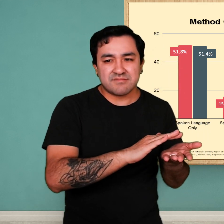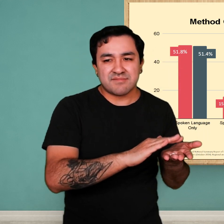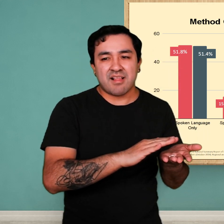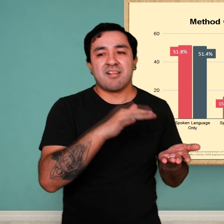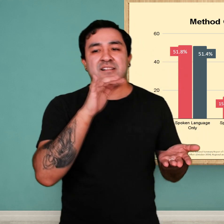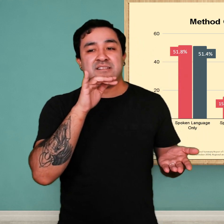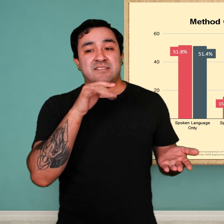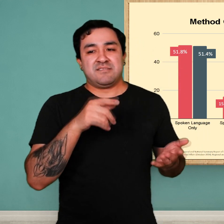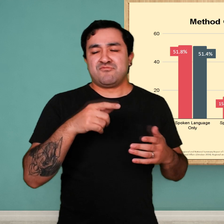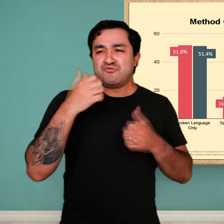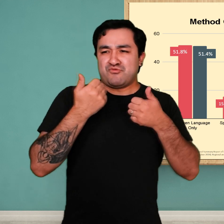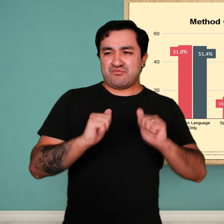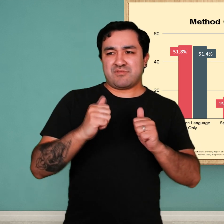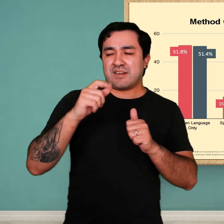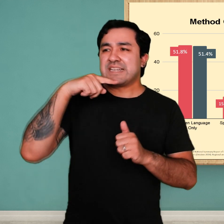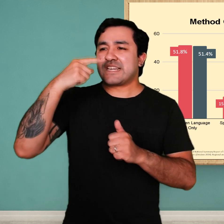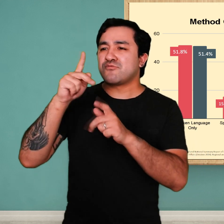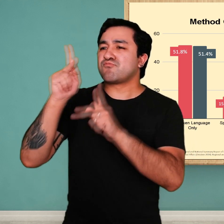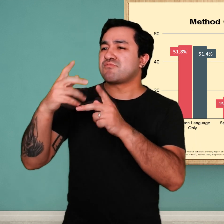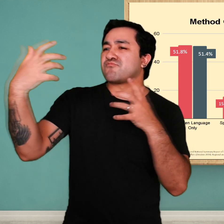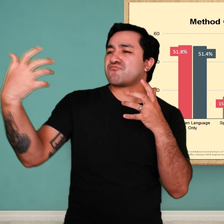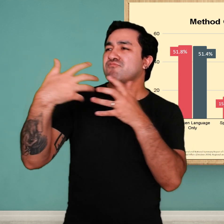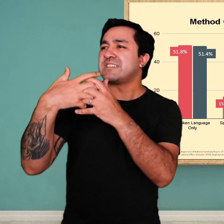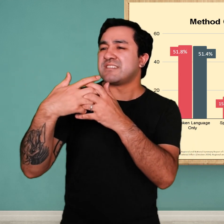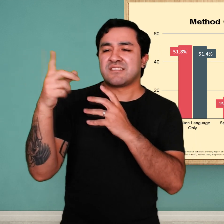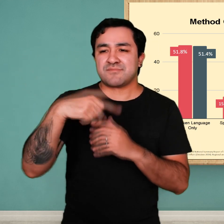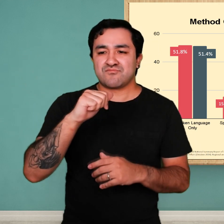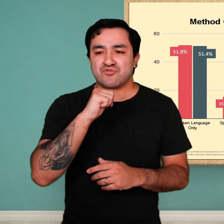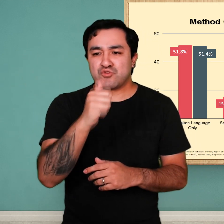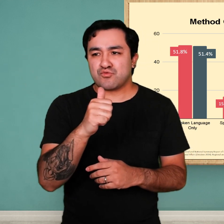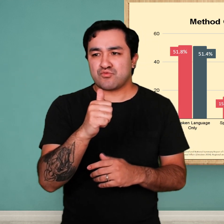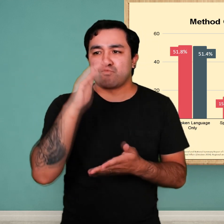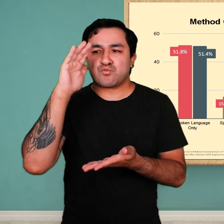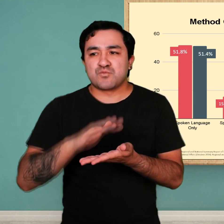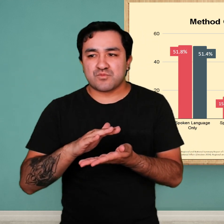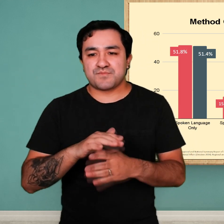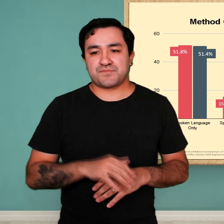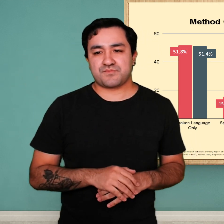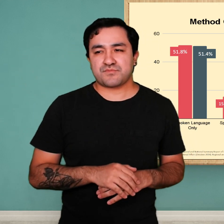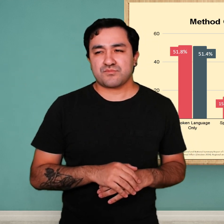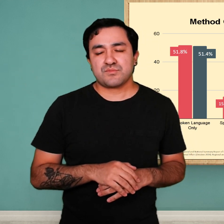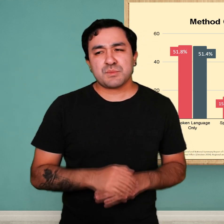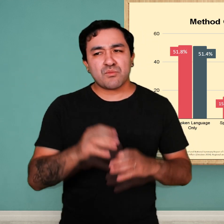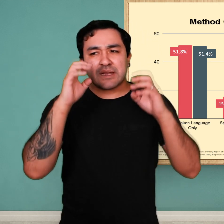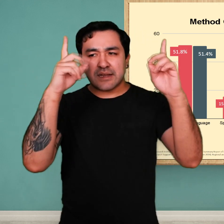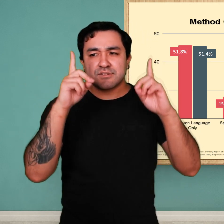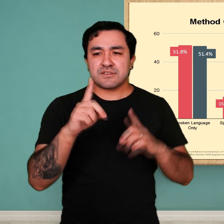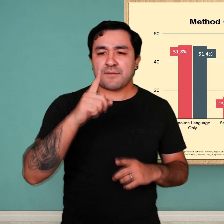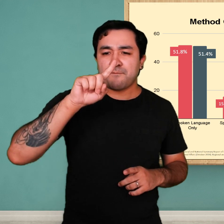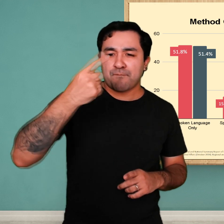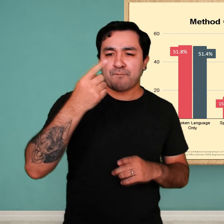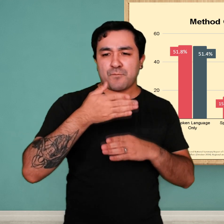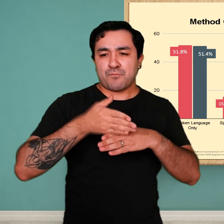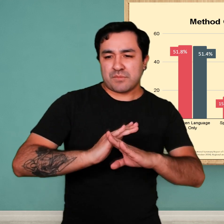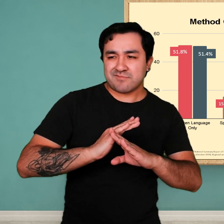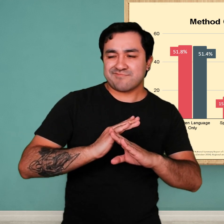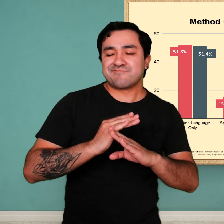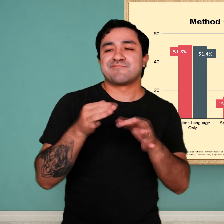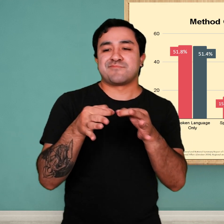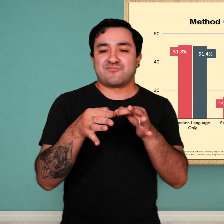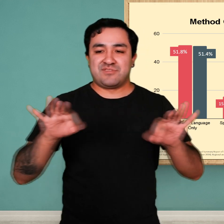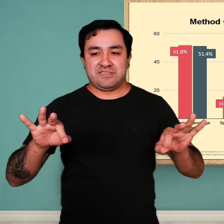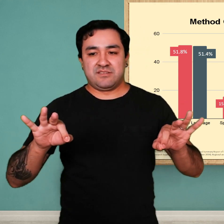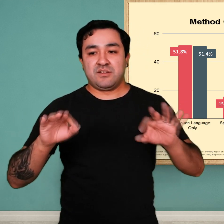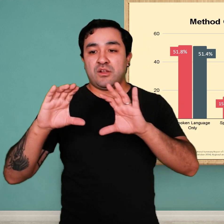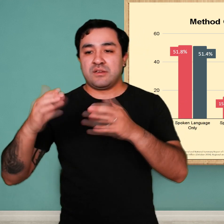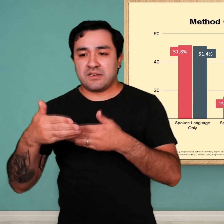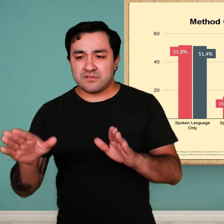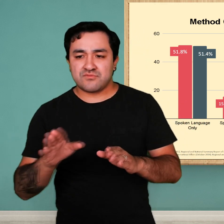people to meet the needs of hearing people. So the first major restriction to education is